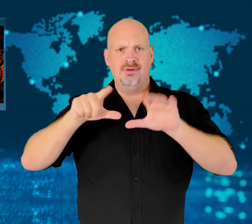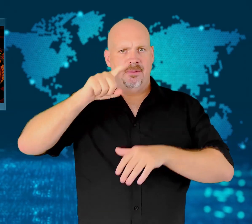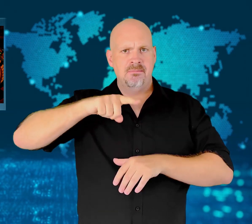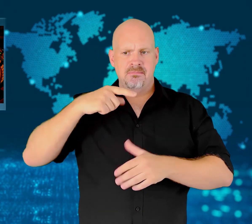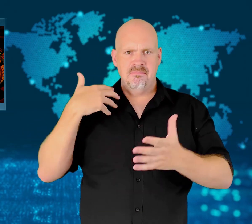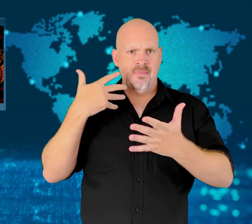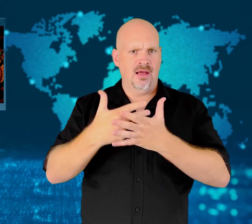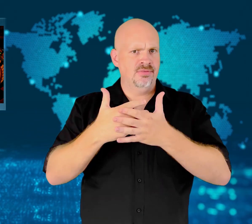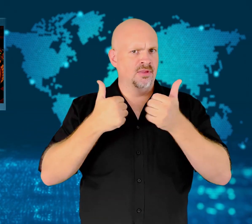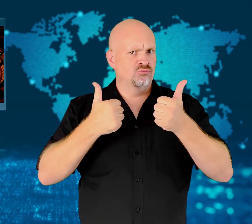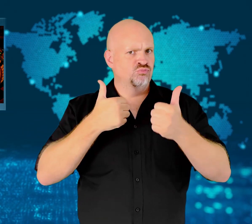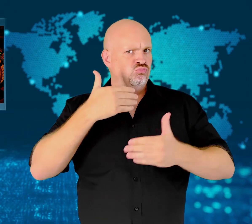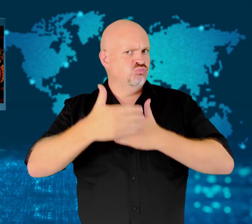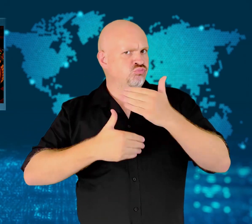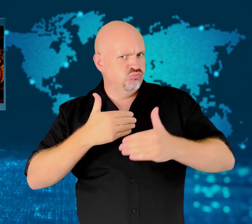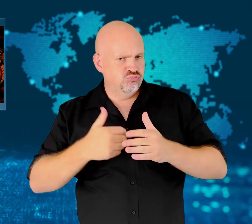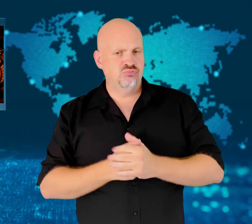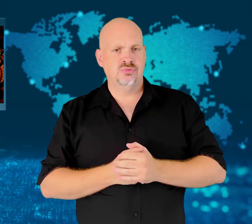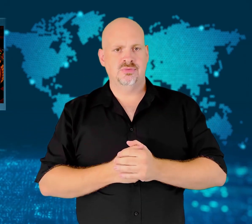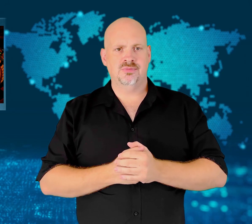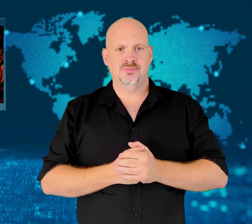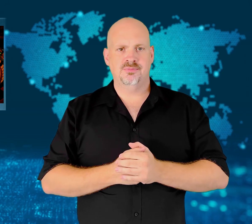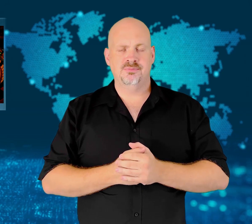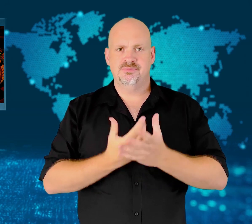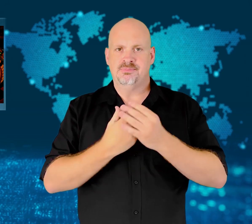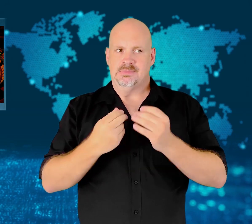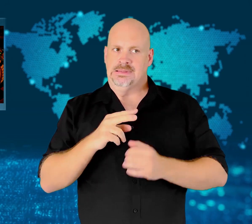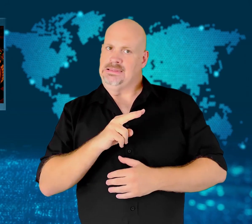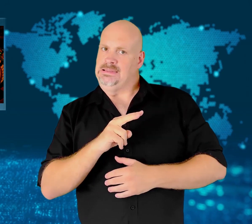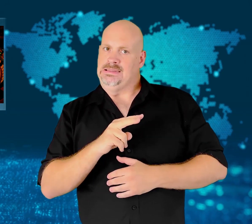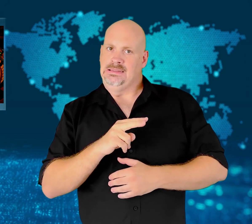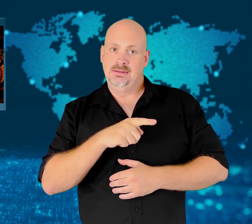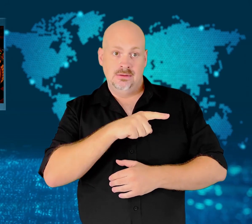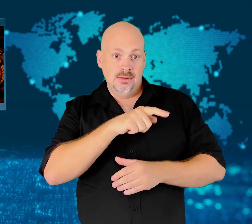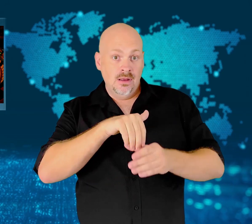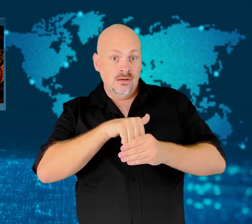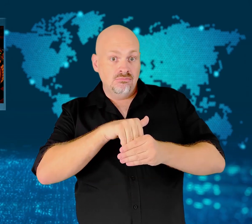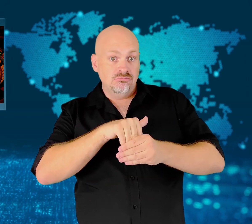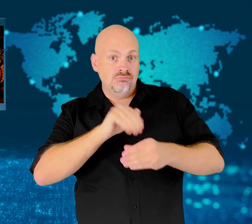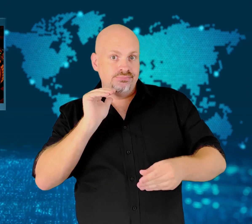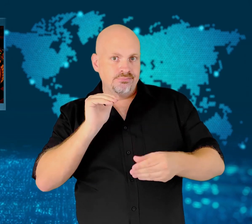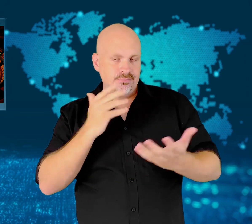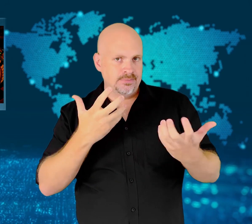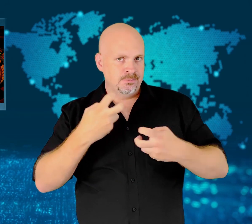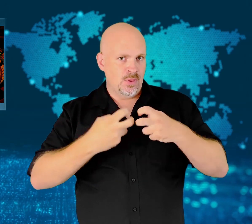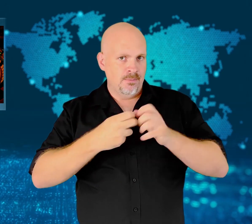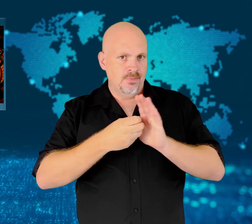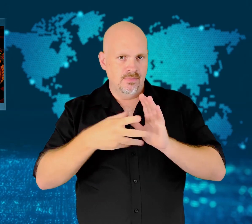Some people are concerned that his resignation would affect reform